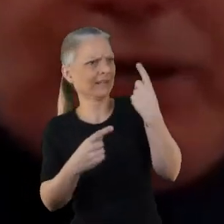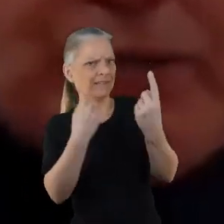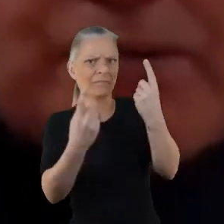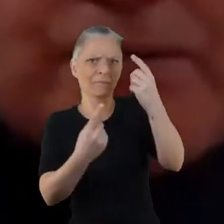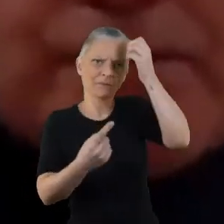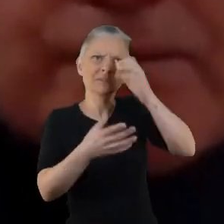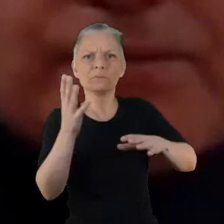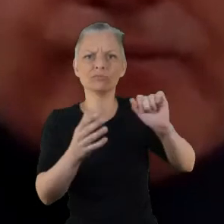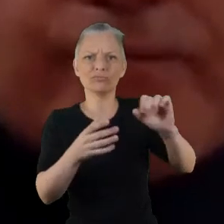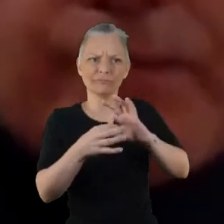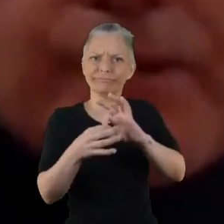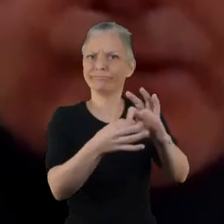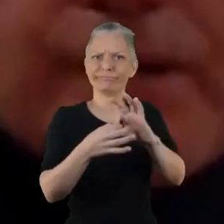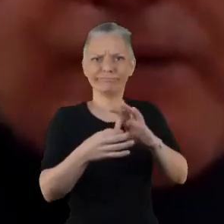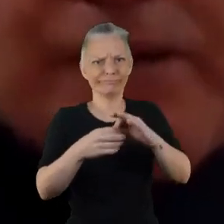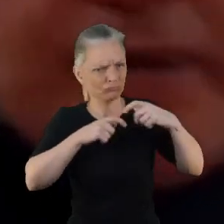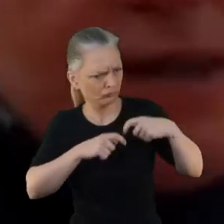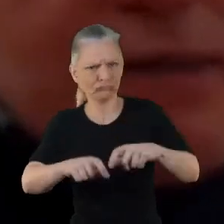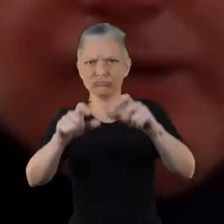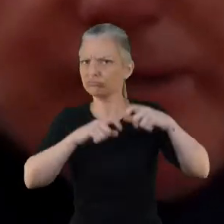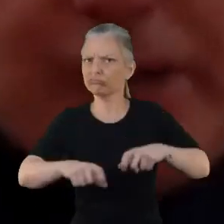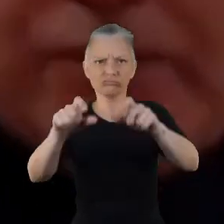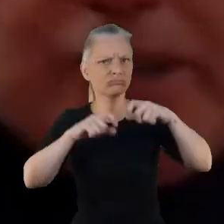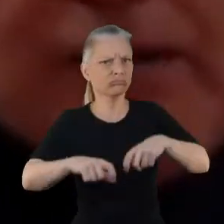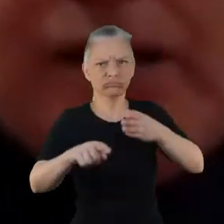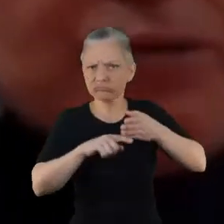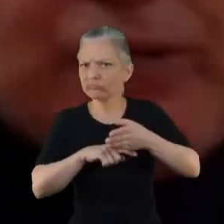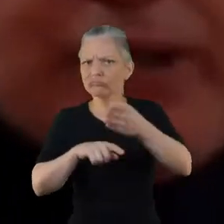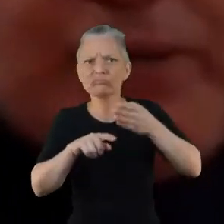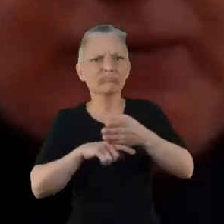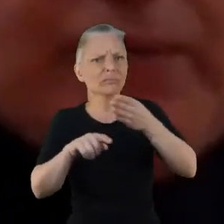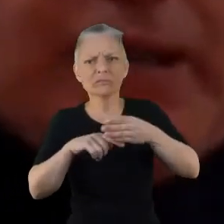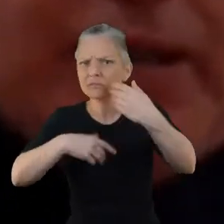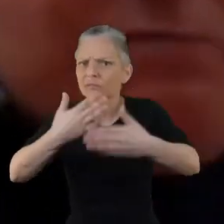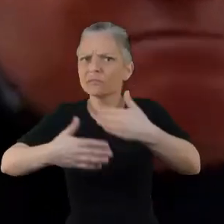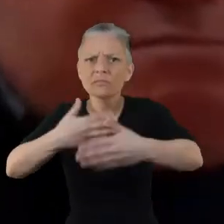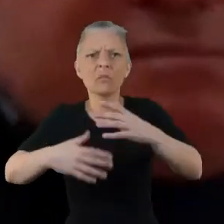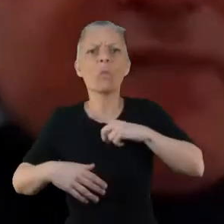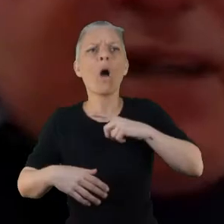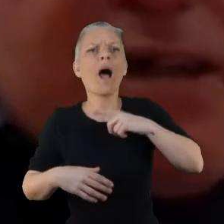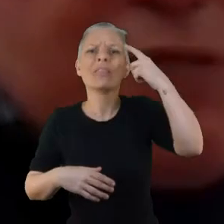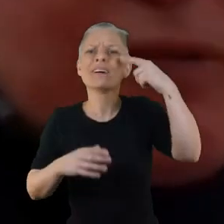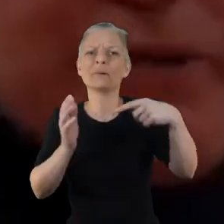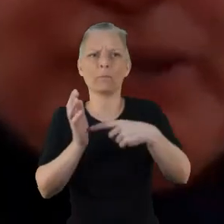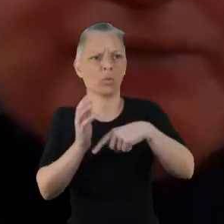If it wasn’t for this place I don’t know where I’d be. I’d be… I don’t know where I’d be.